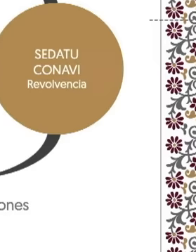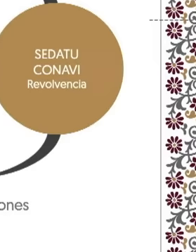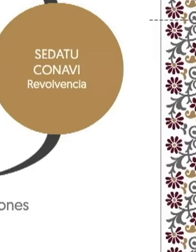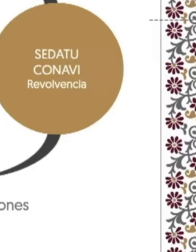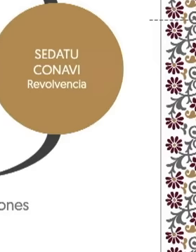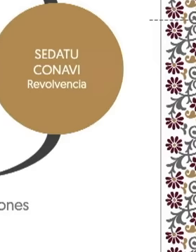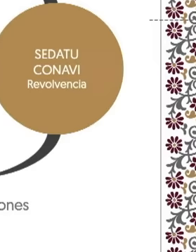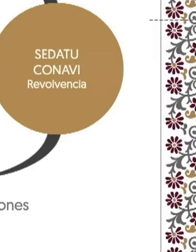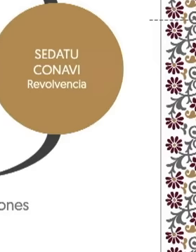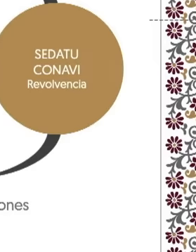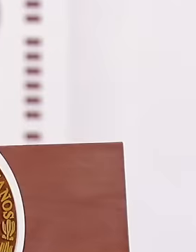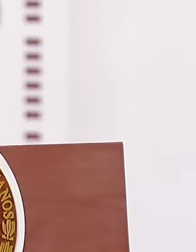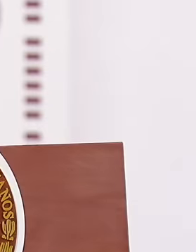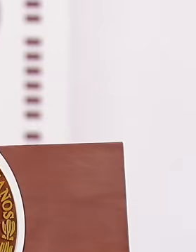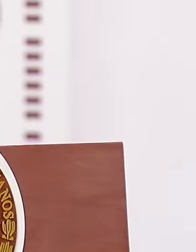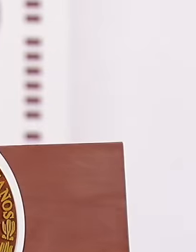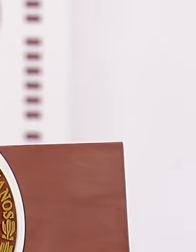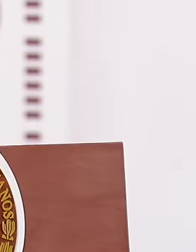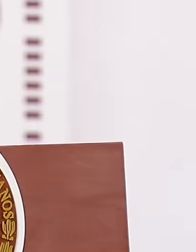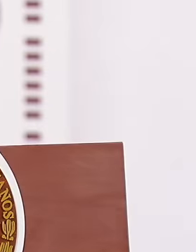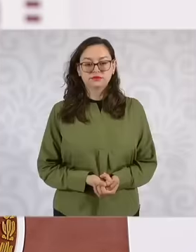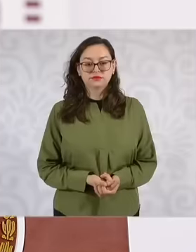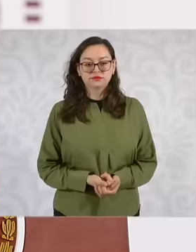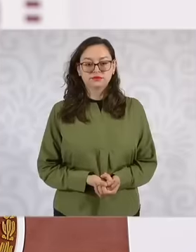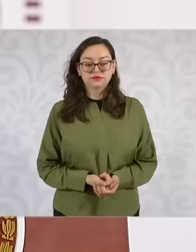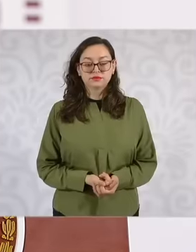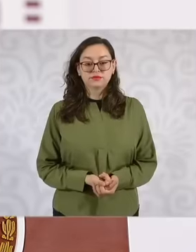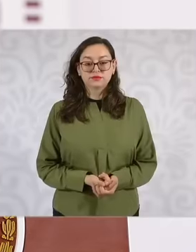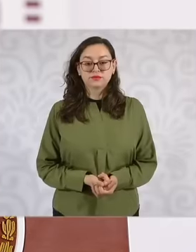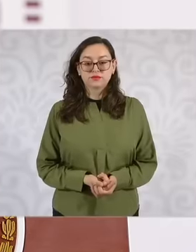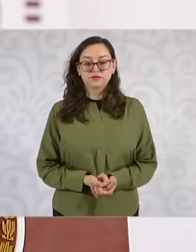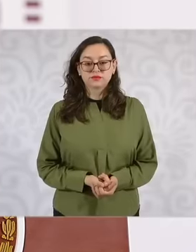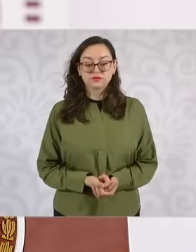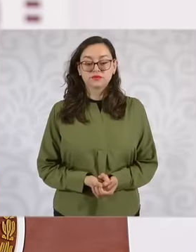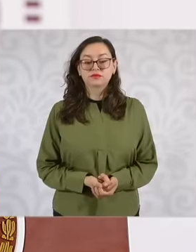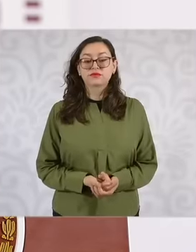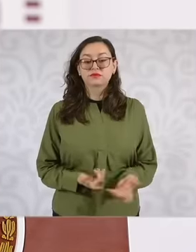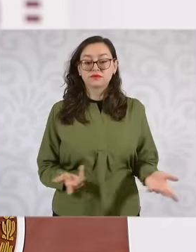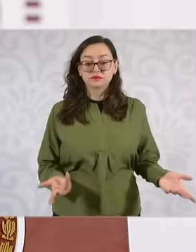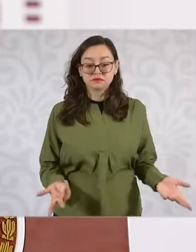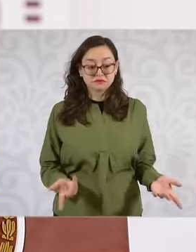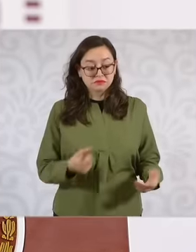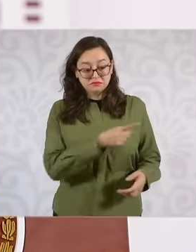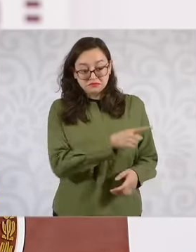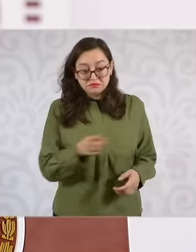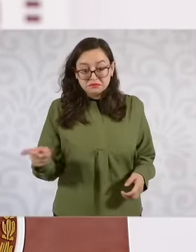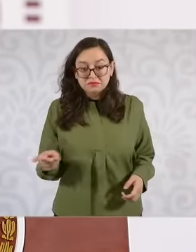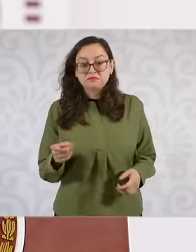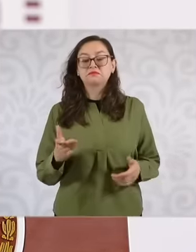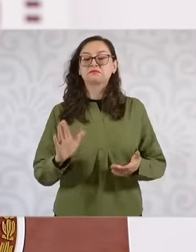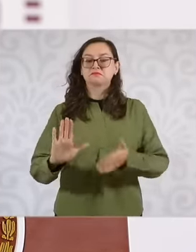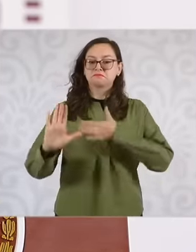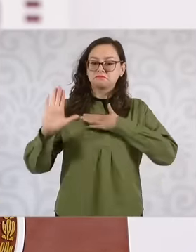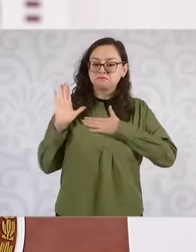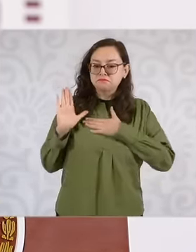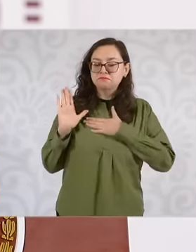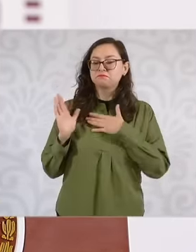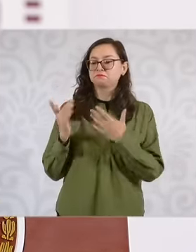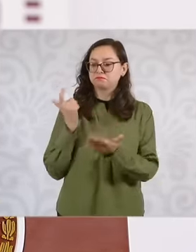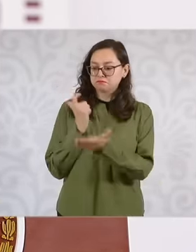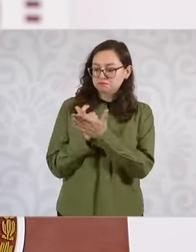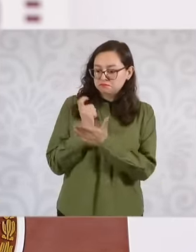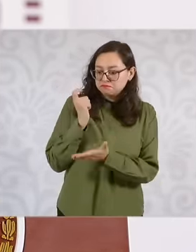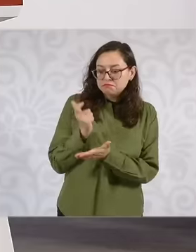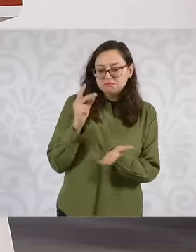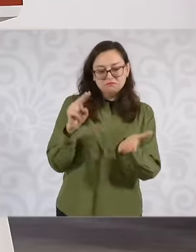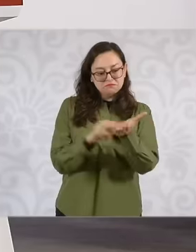they will be able to make their payments. They sign the documents and letters of reimbursement commitments. Something very